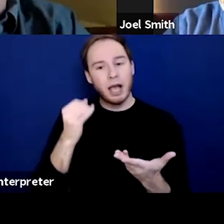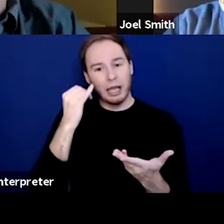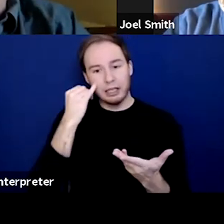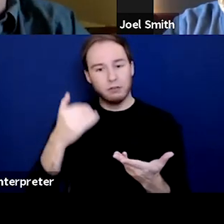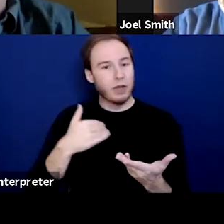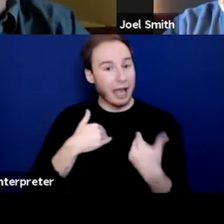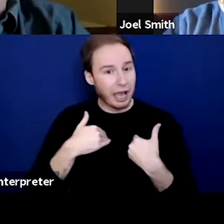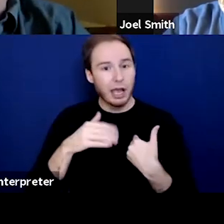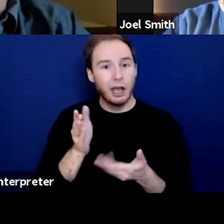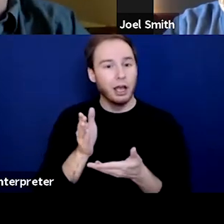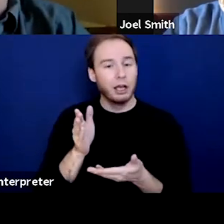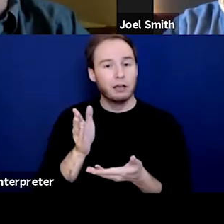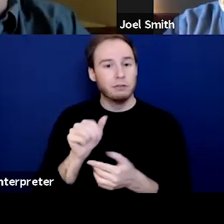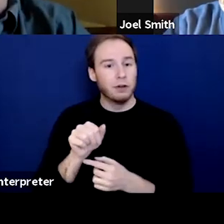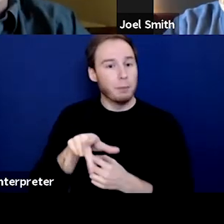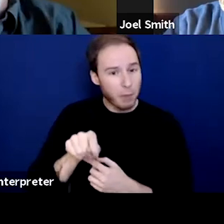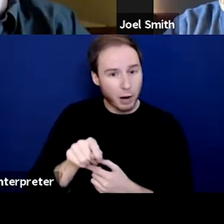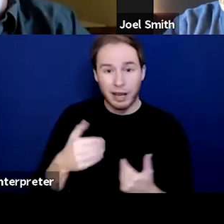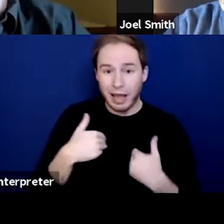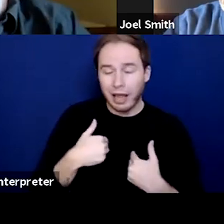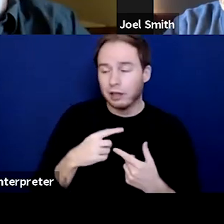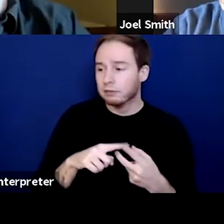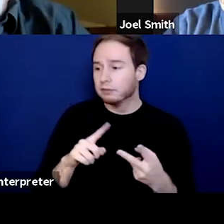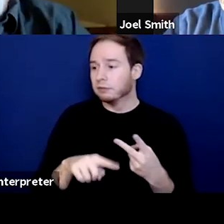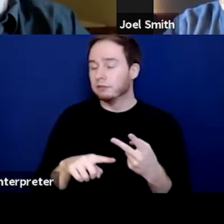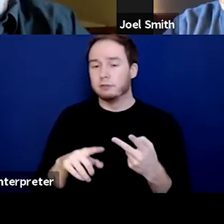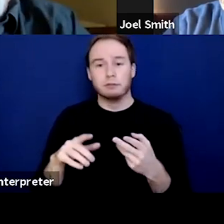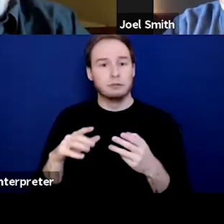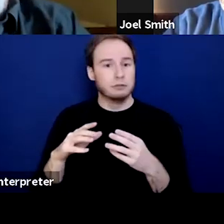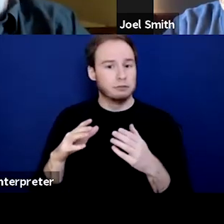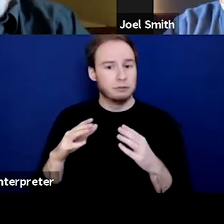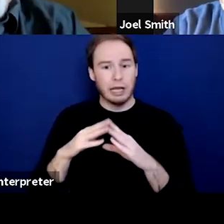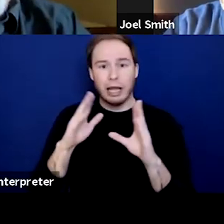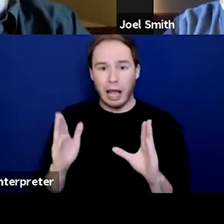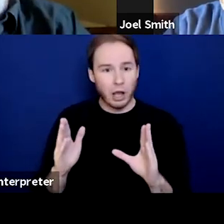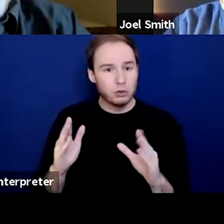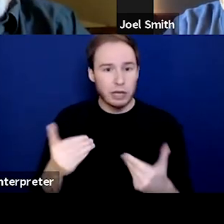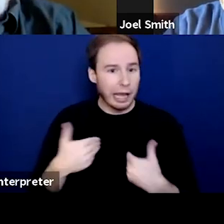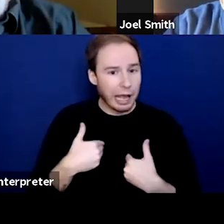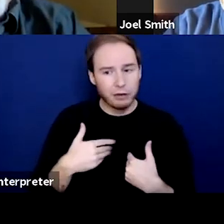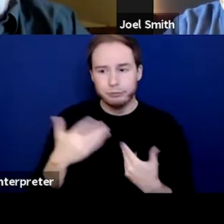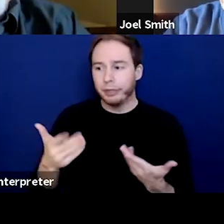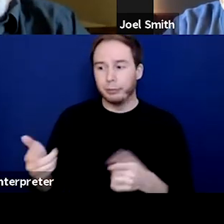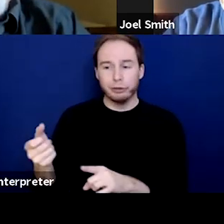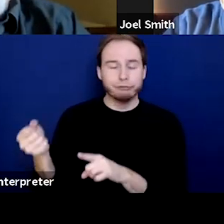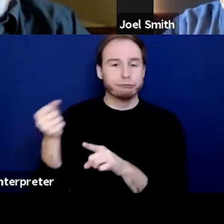It doesn't matter whether or not you have, this is your third Housing First assignment apartment